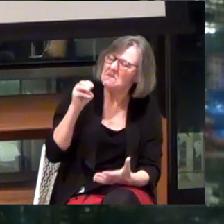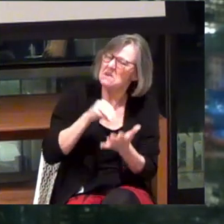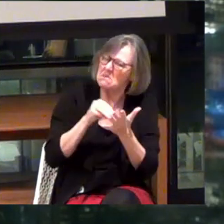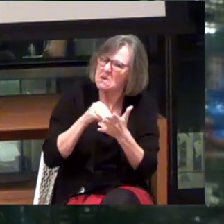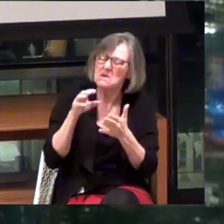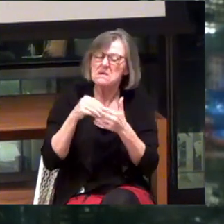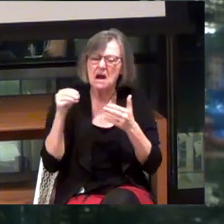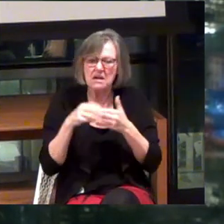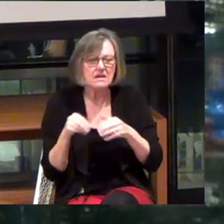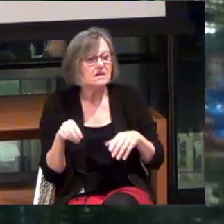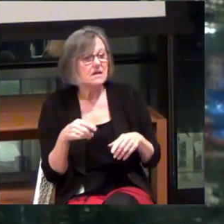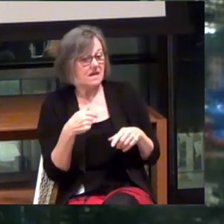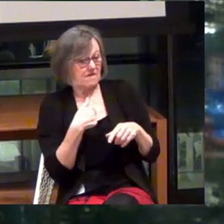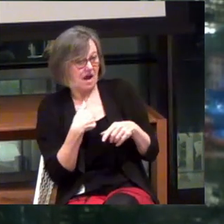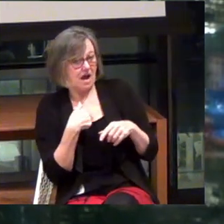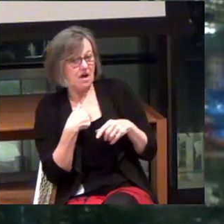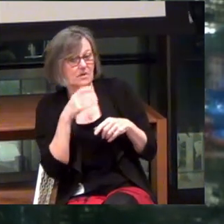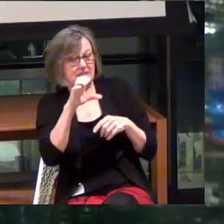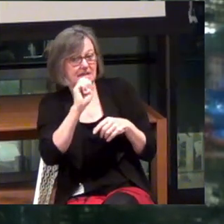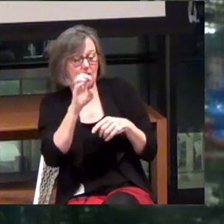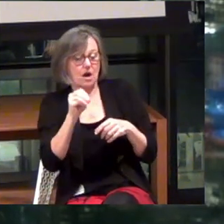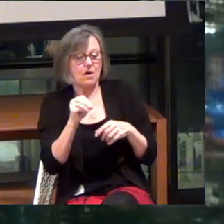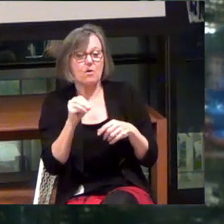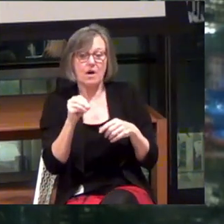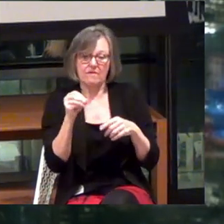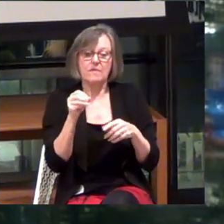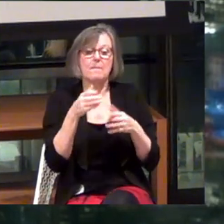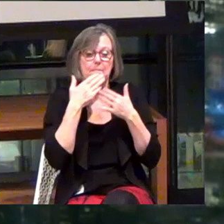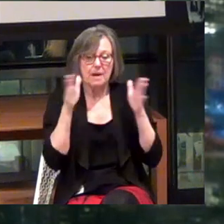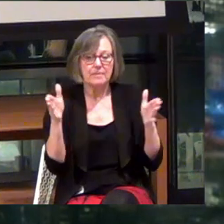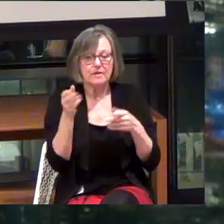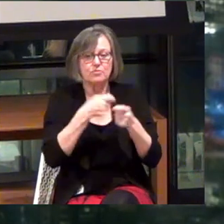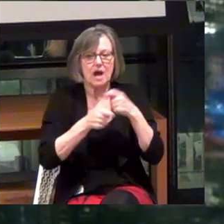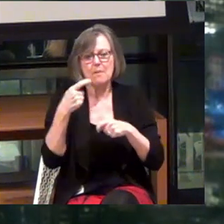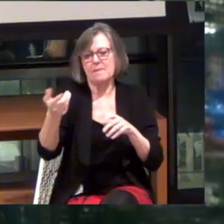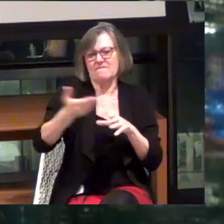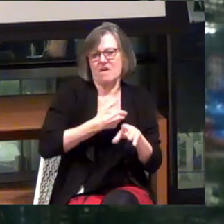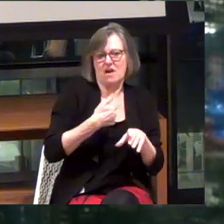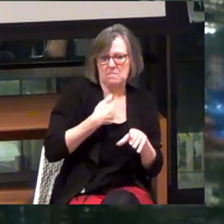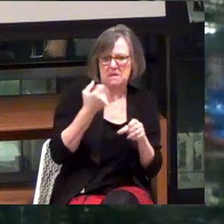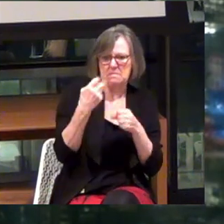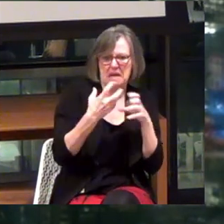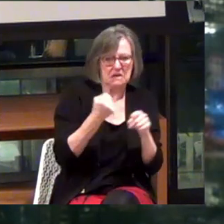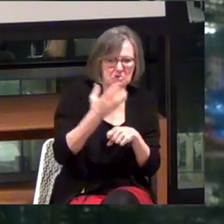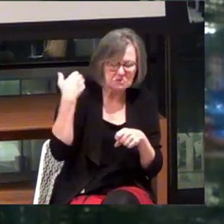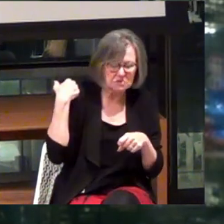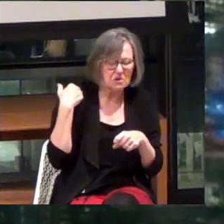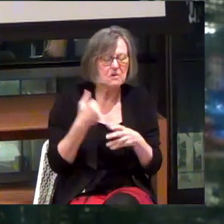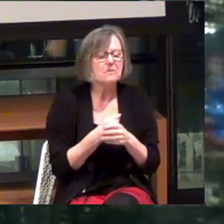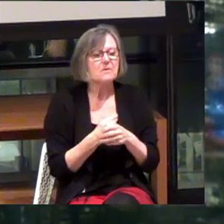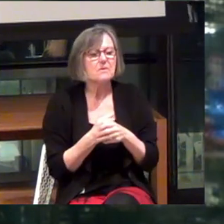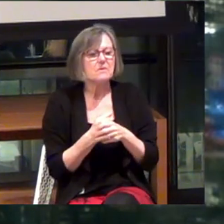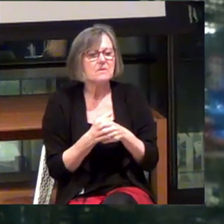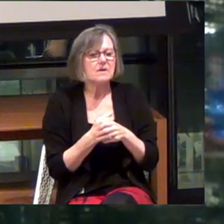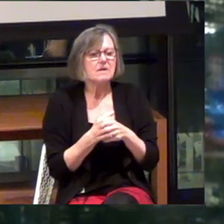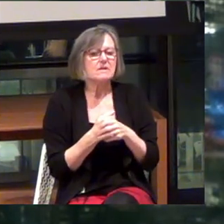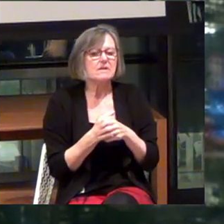If I was the CEO of a publicly traded company, I would have been fired years ago.